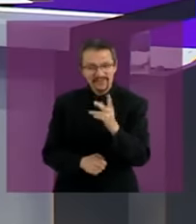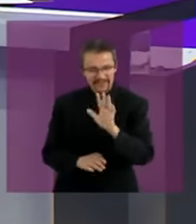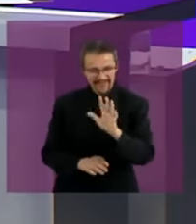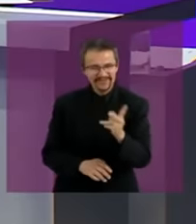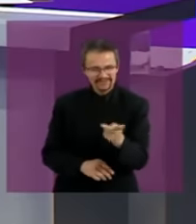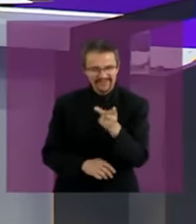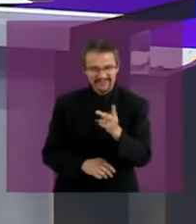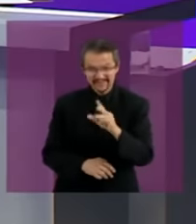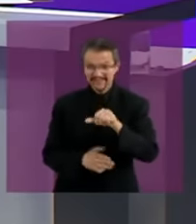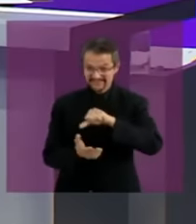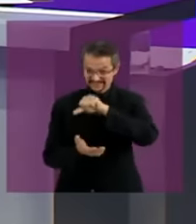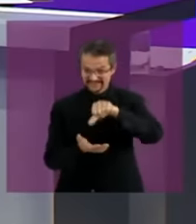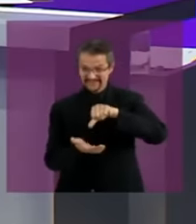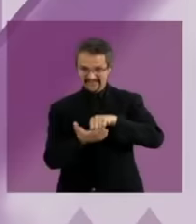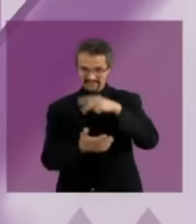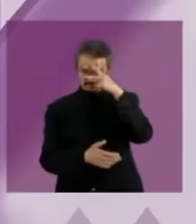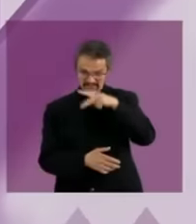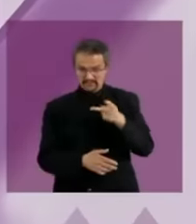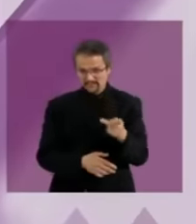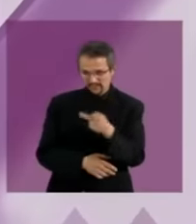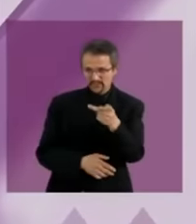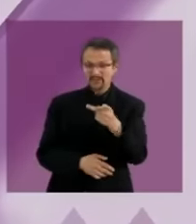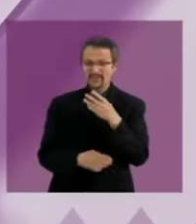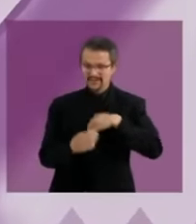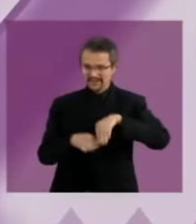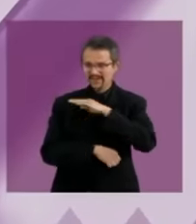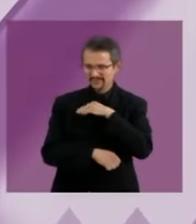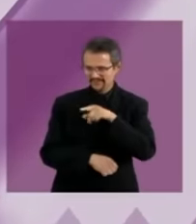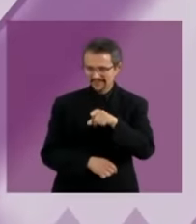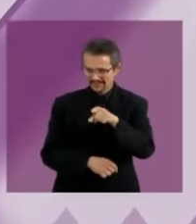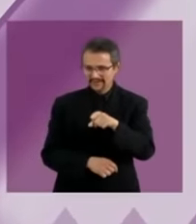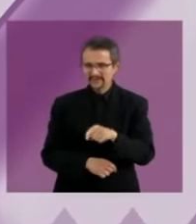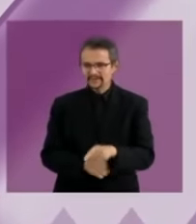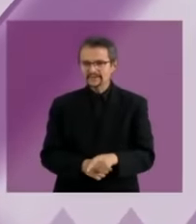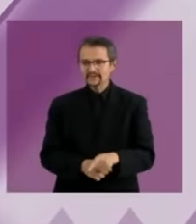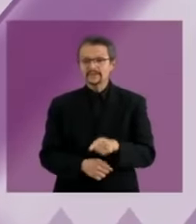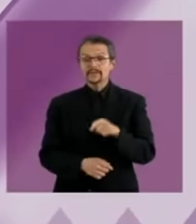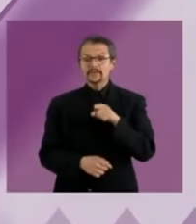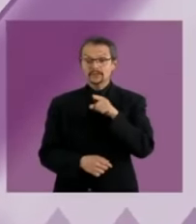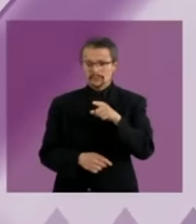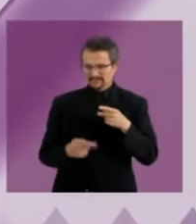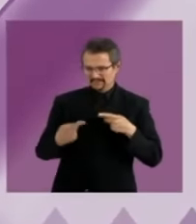of the country candidate Claudia shon in the face of the vulnerable situation of the migrants in transit through Mexico